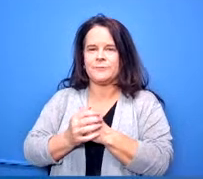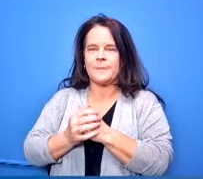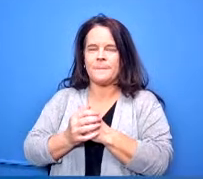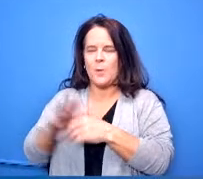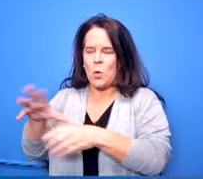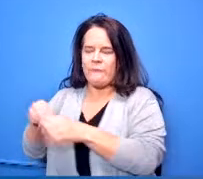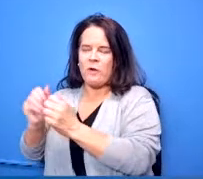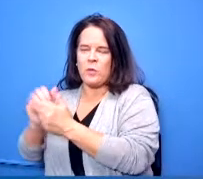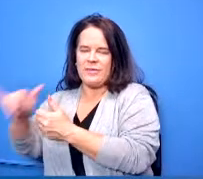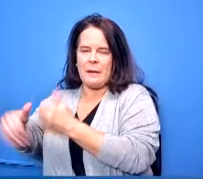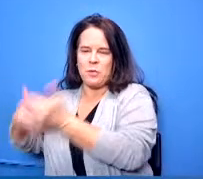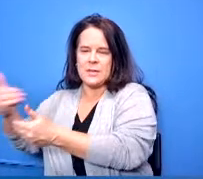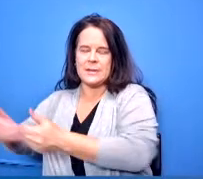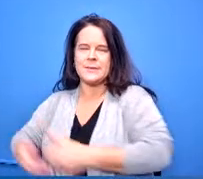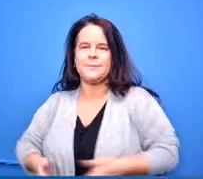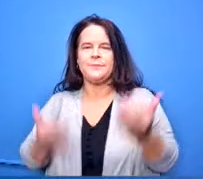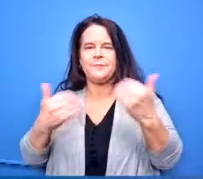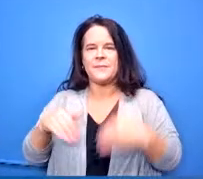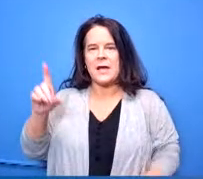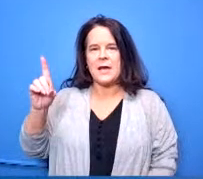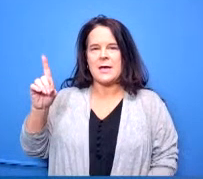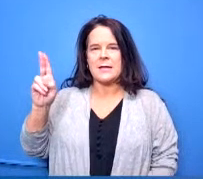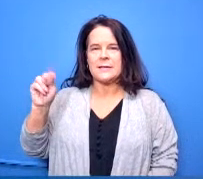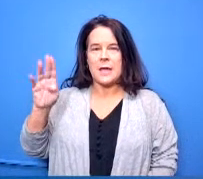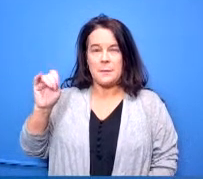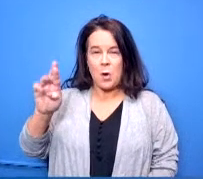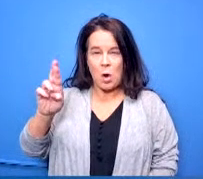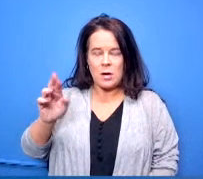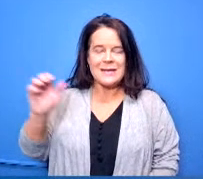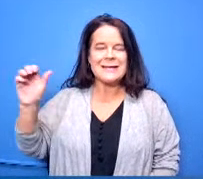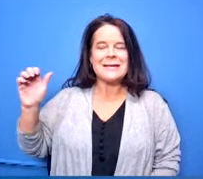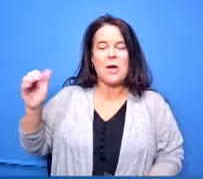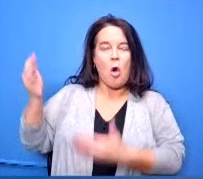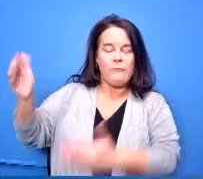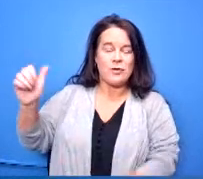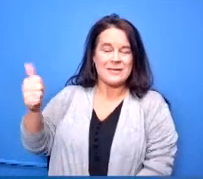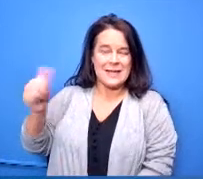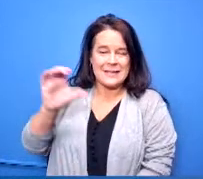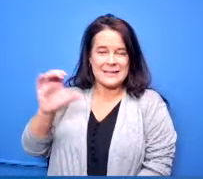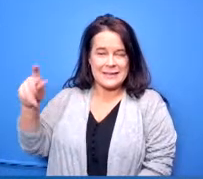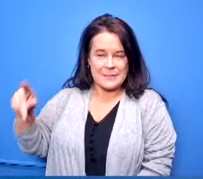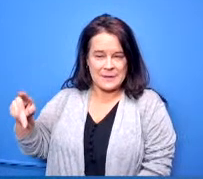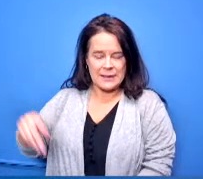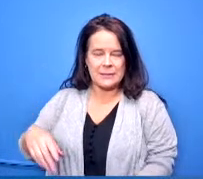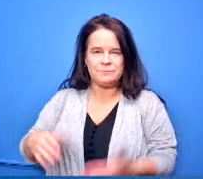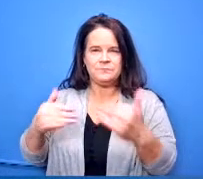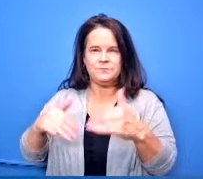dunbar high school offers 10 college credit plus courses they have computer science they